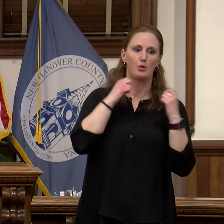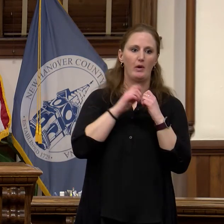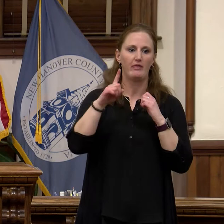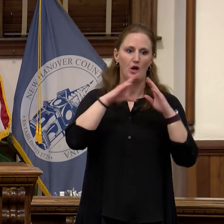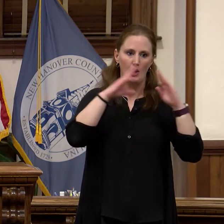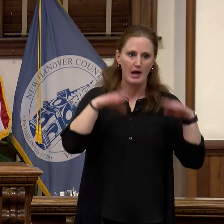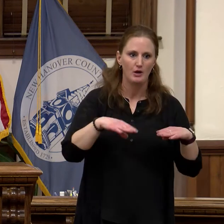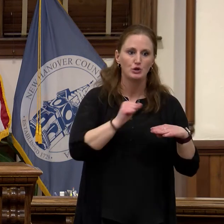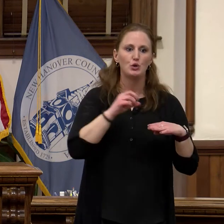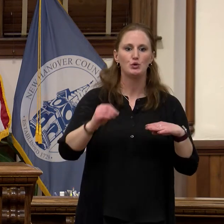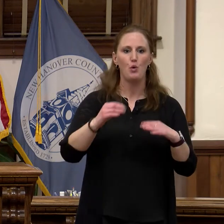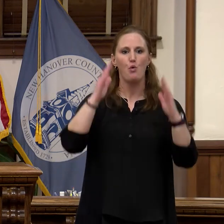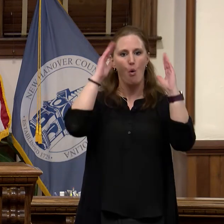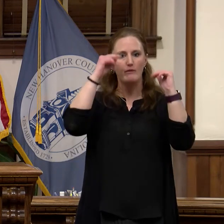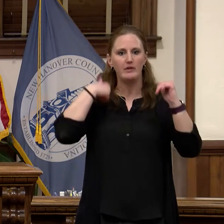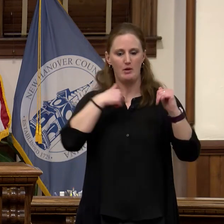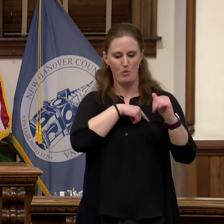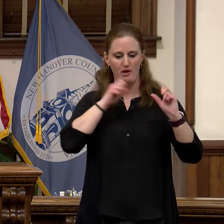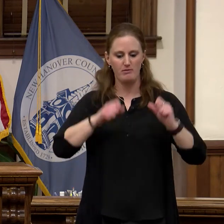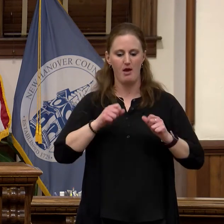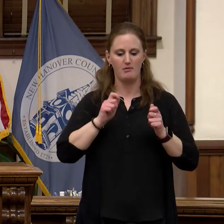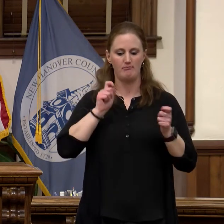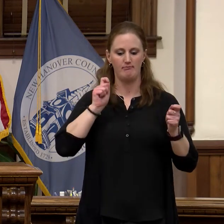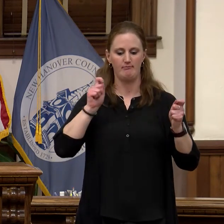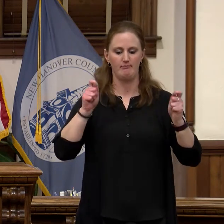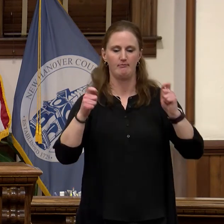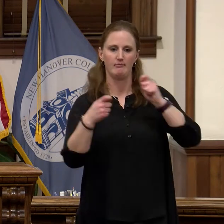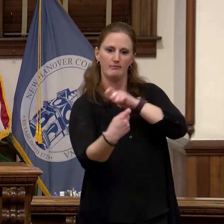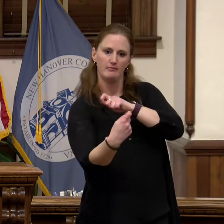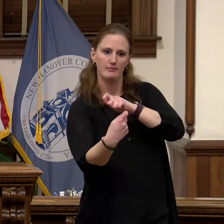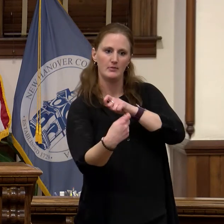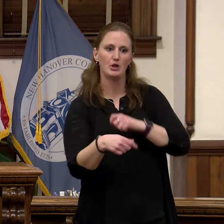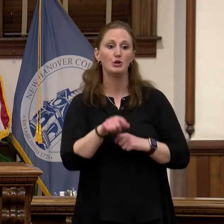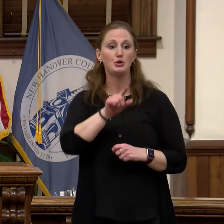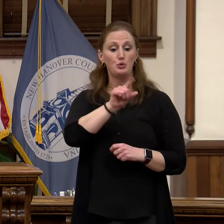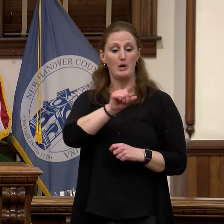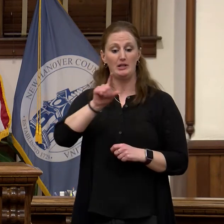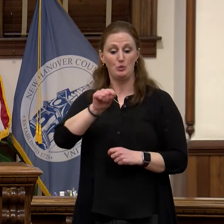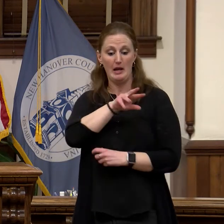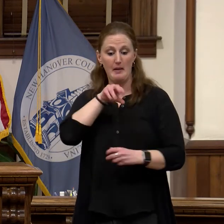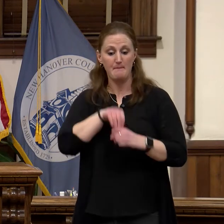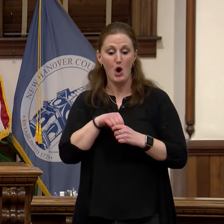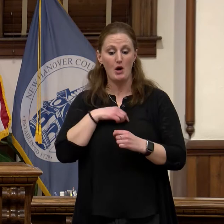begin to change that. In 2020 as part of the annual budget the county is also